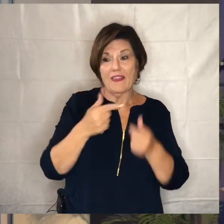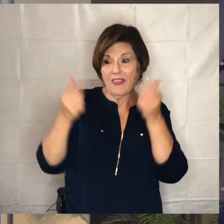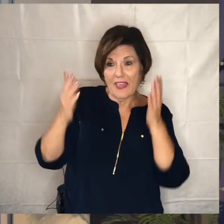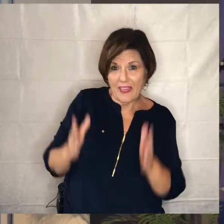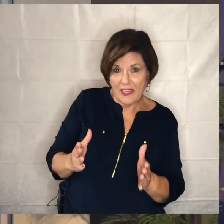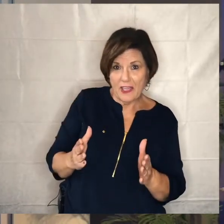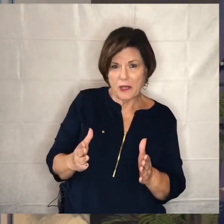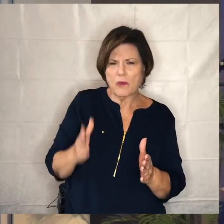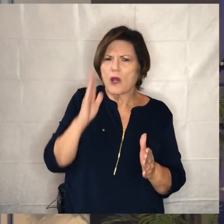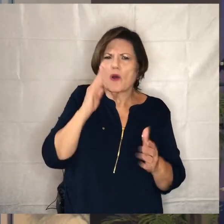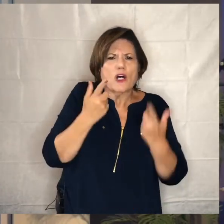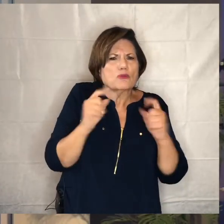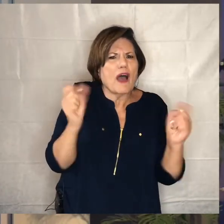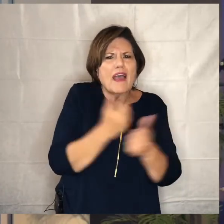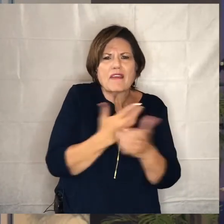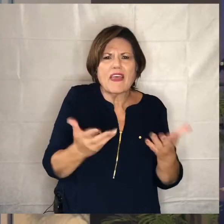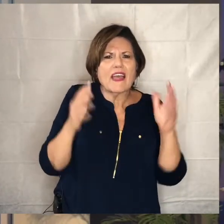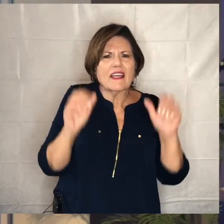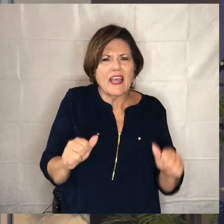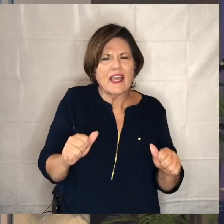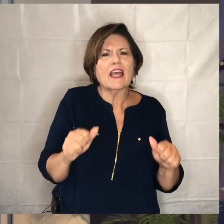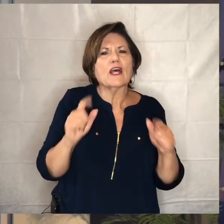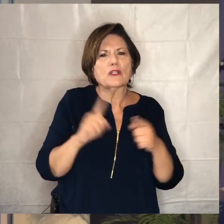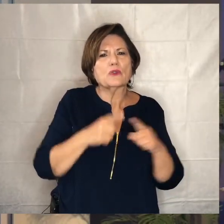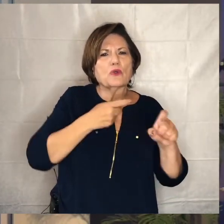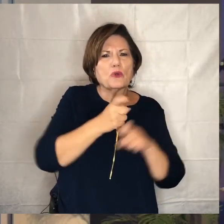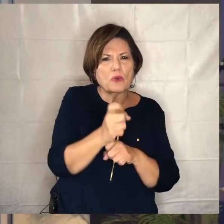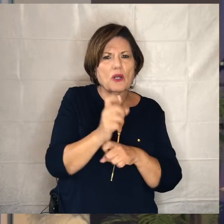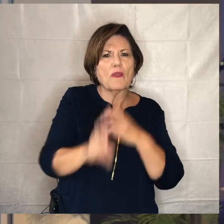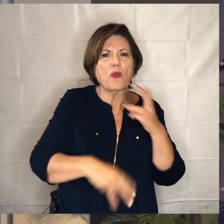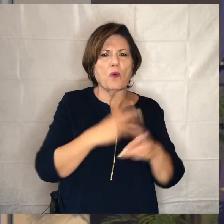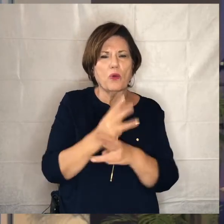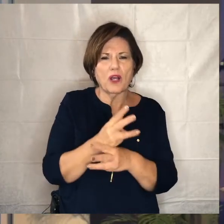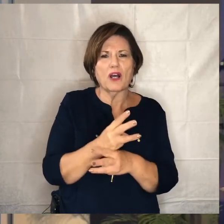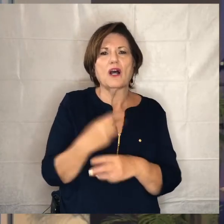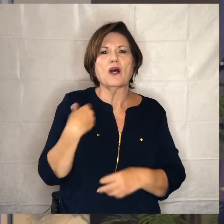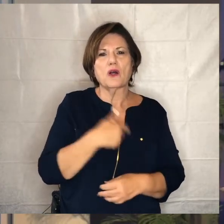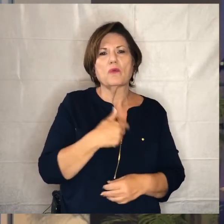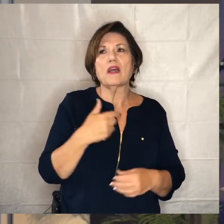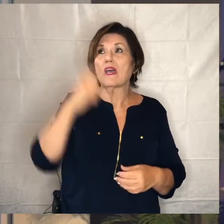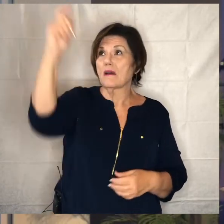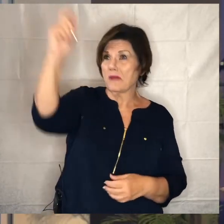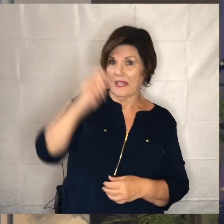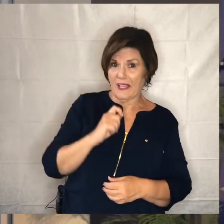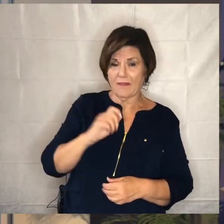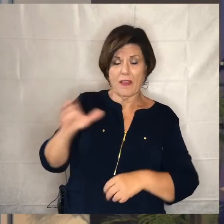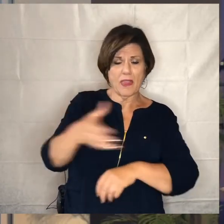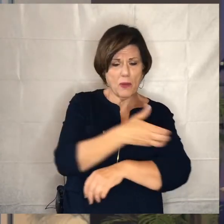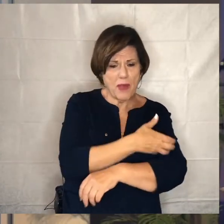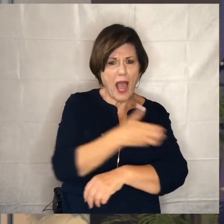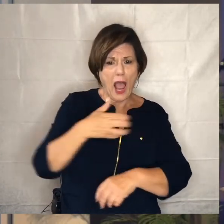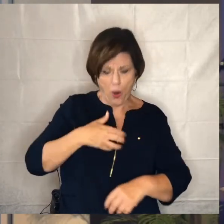is going to do everything they can to possibly ruin the world and we have been again given the power of the holy spirit